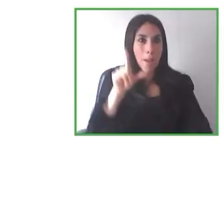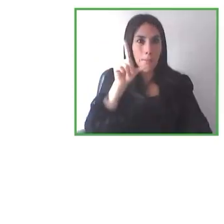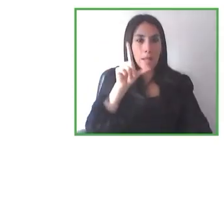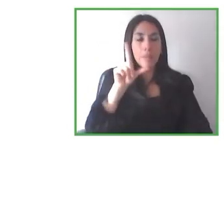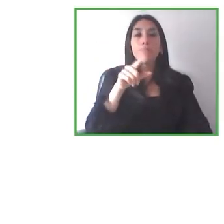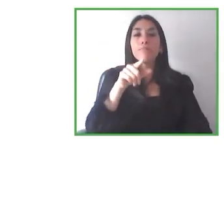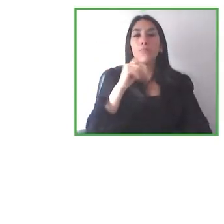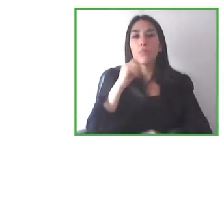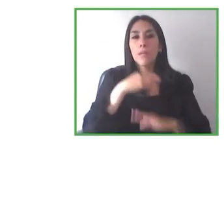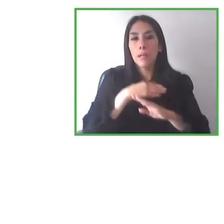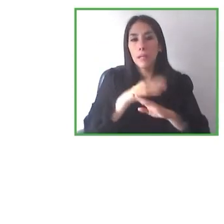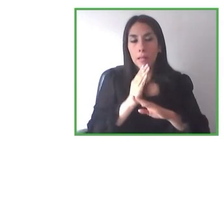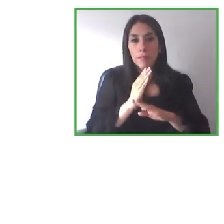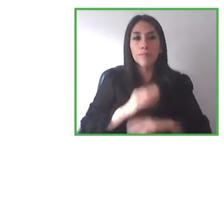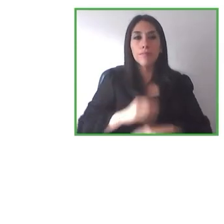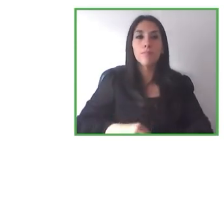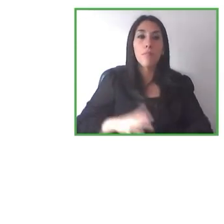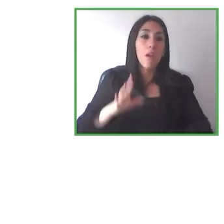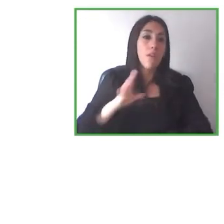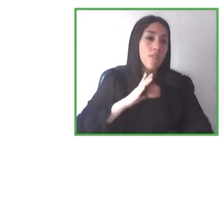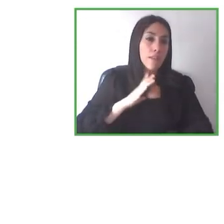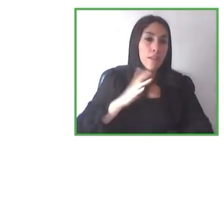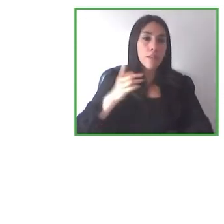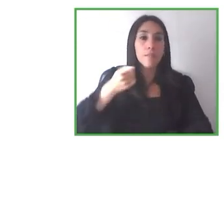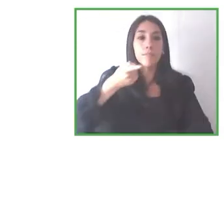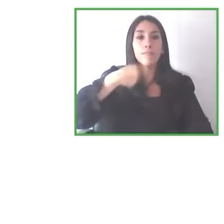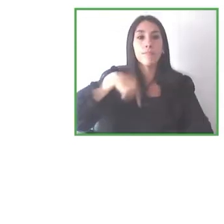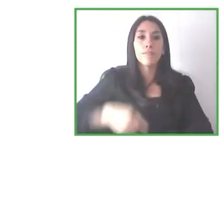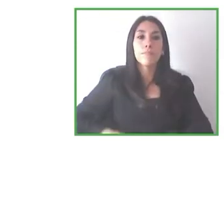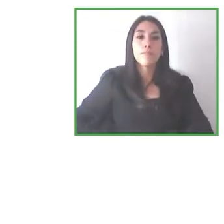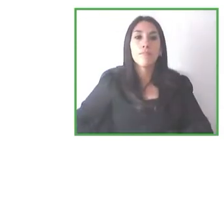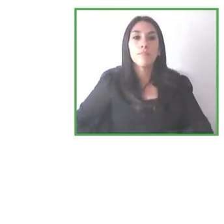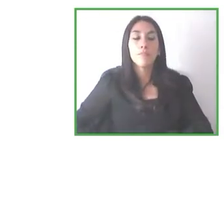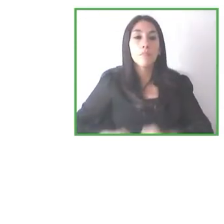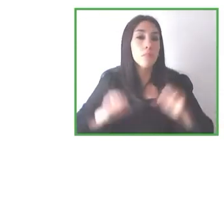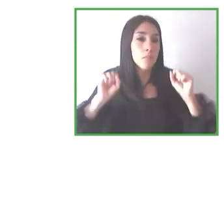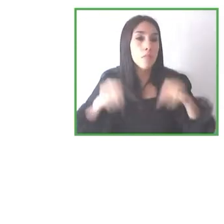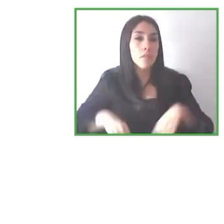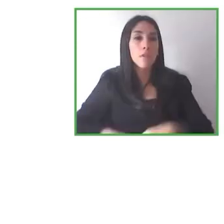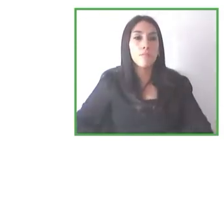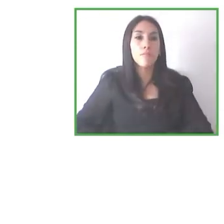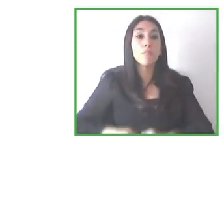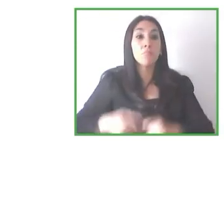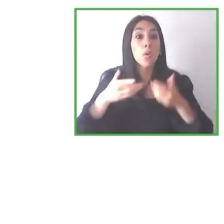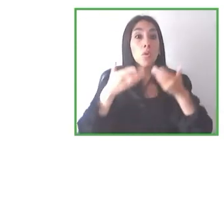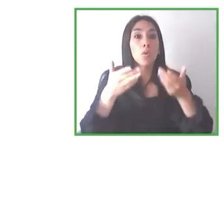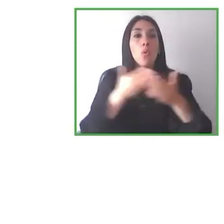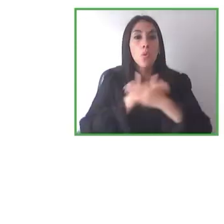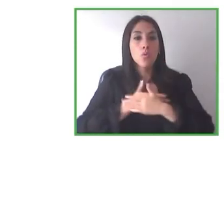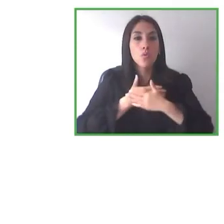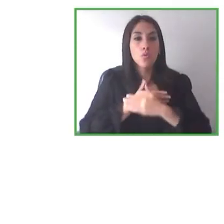And so I think, well, we're able to offer tourism that is accessible.